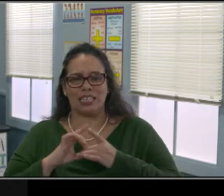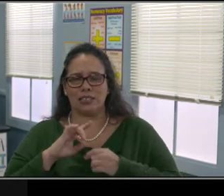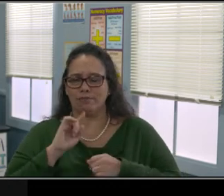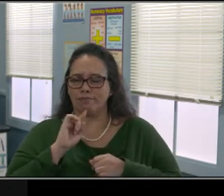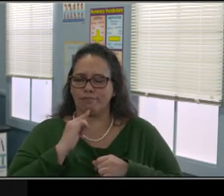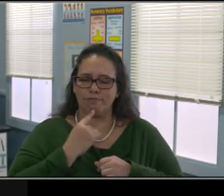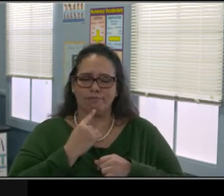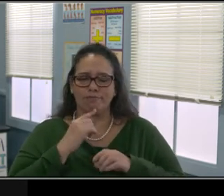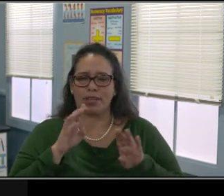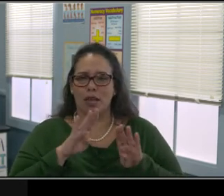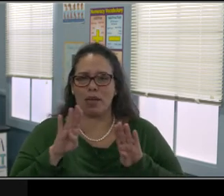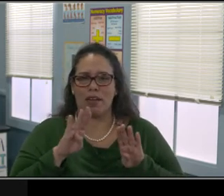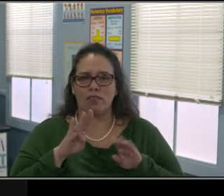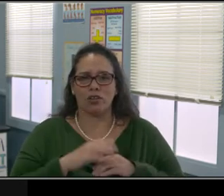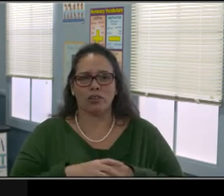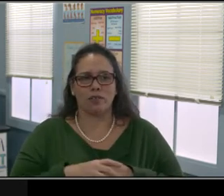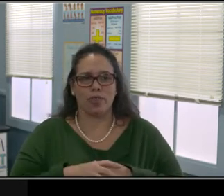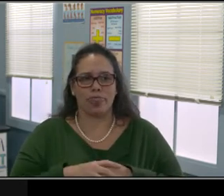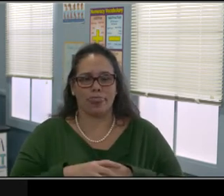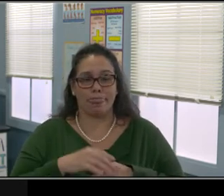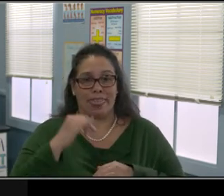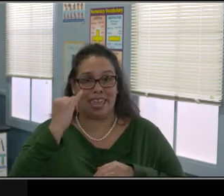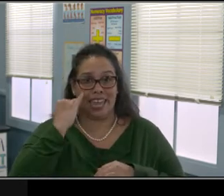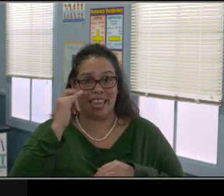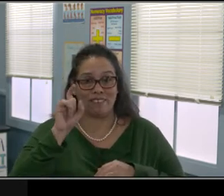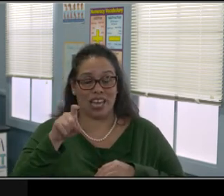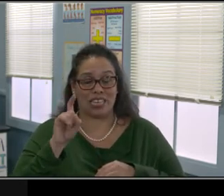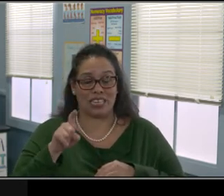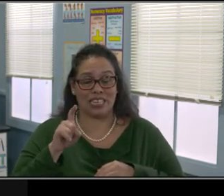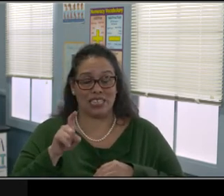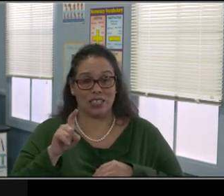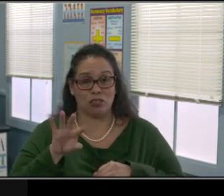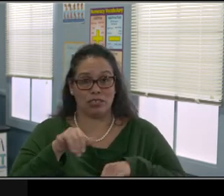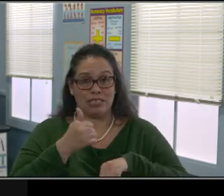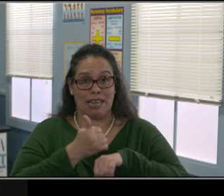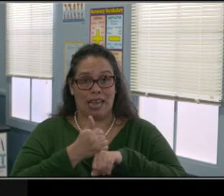C, punishment works in the short term or D, all of the above.